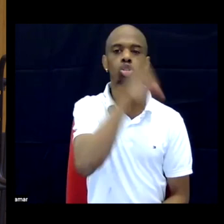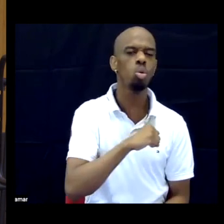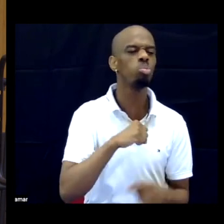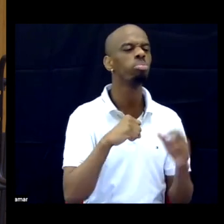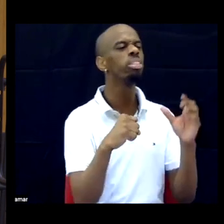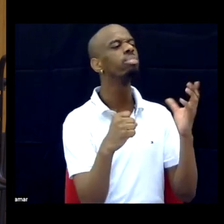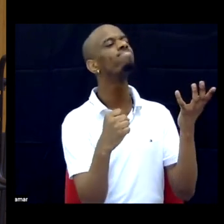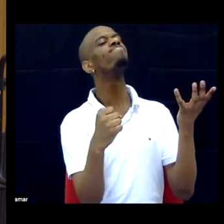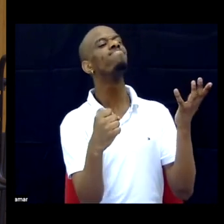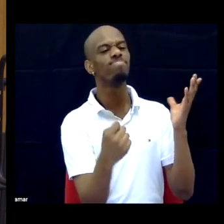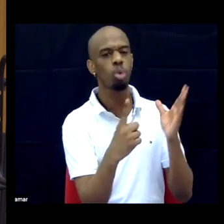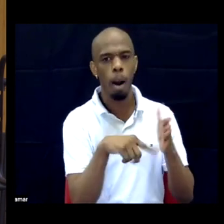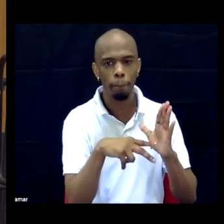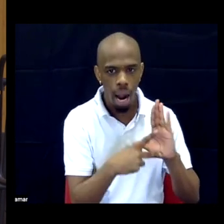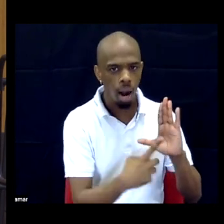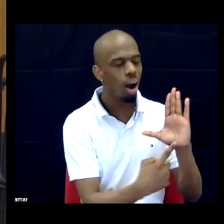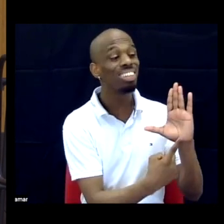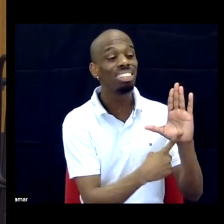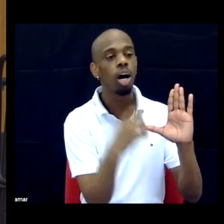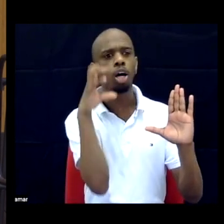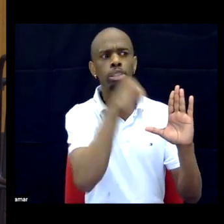than it might. Really you're talking about positionality, right, if I'm understanding correctly.